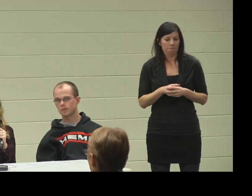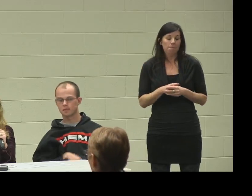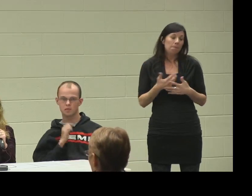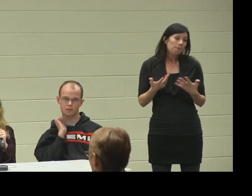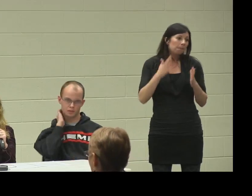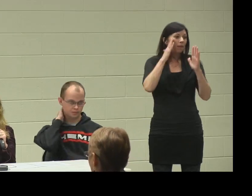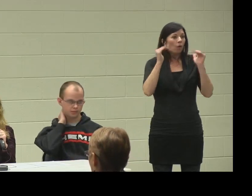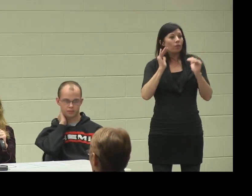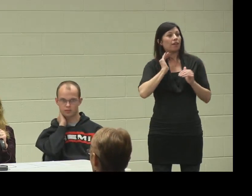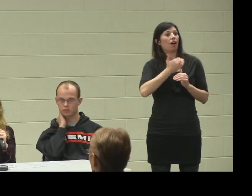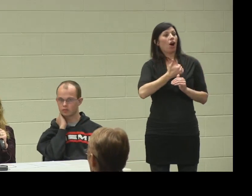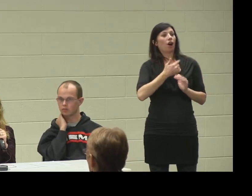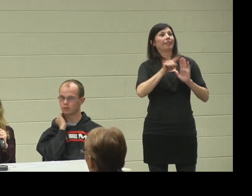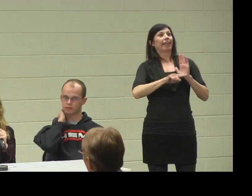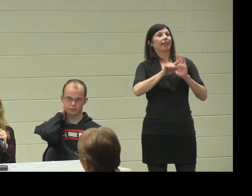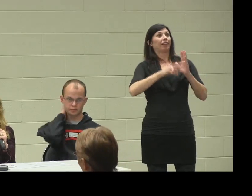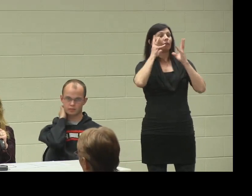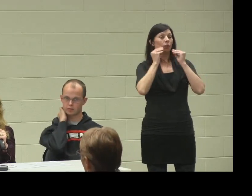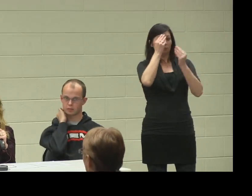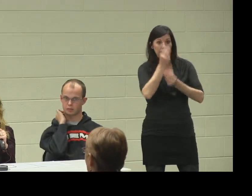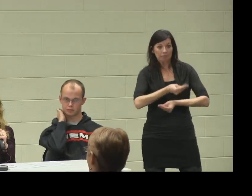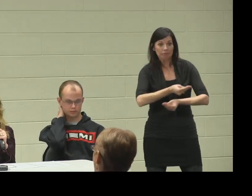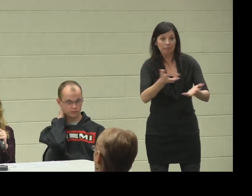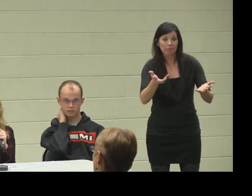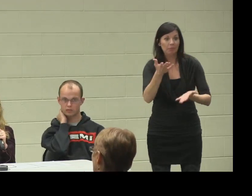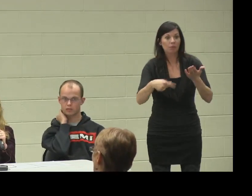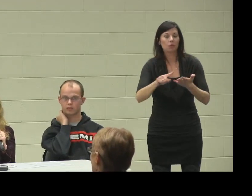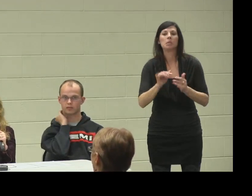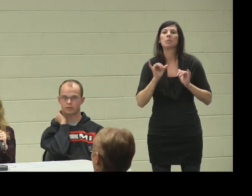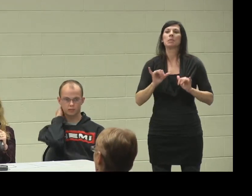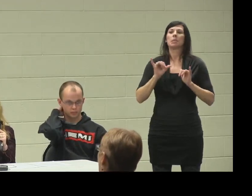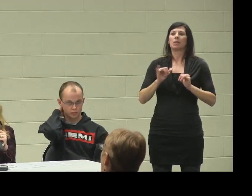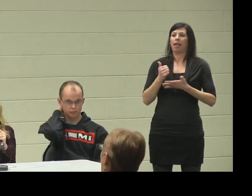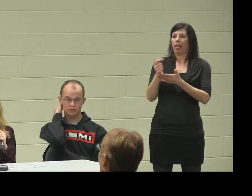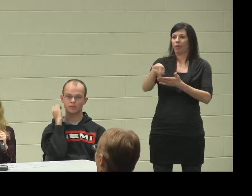and our bumps and bruises have maybe helped to navigate your waters a little easier.